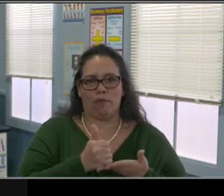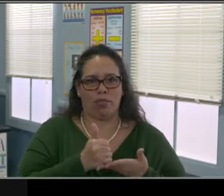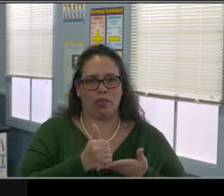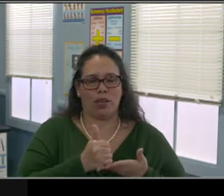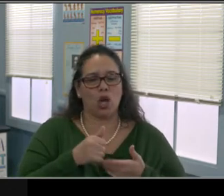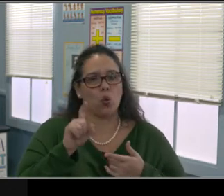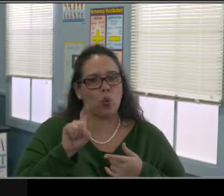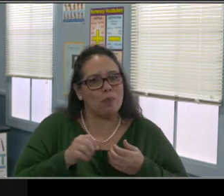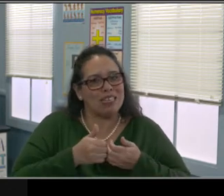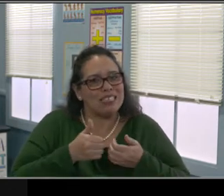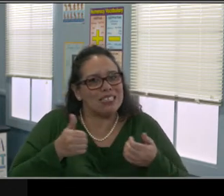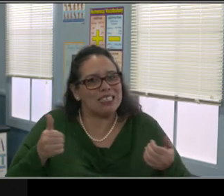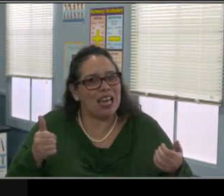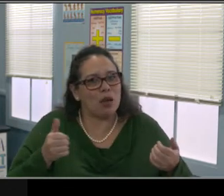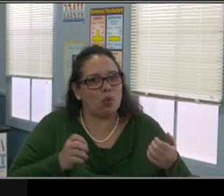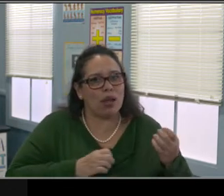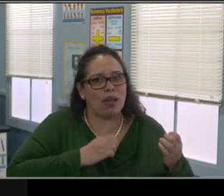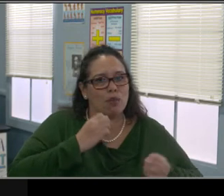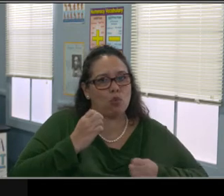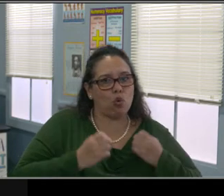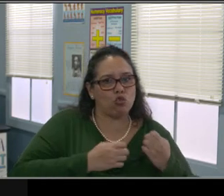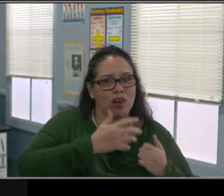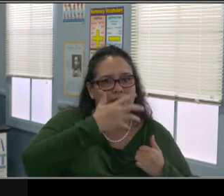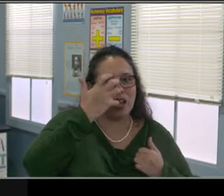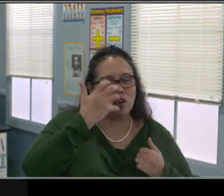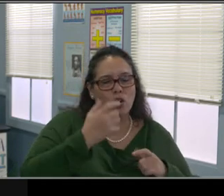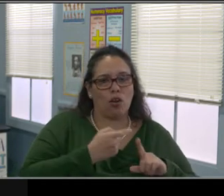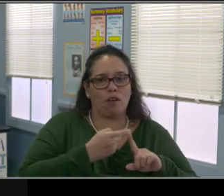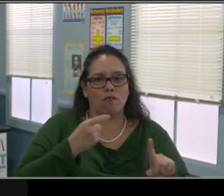Just going to the grocery store is a production.